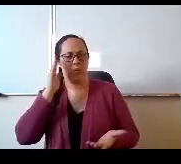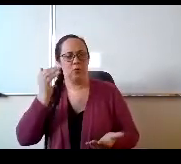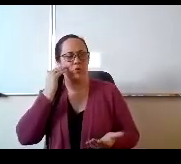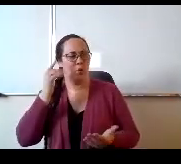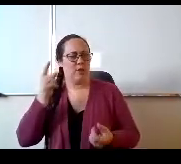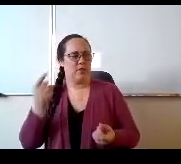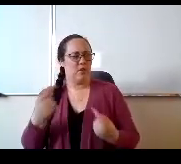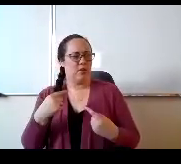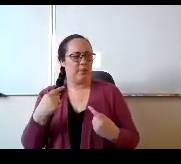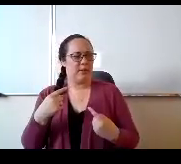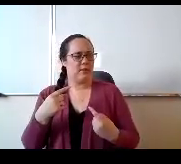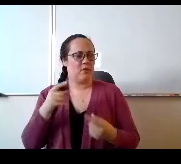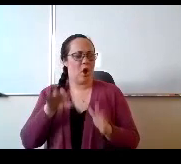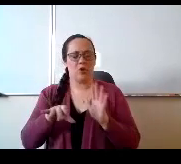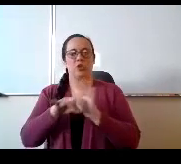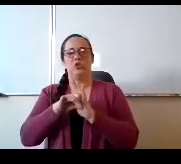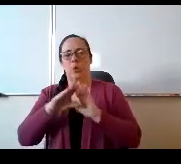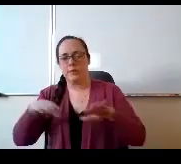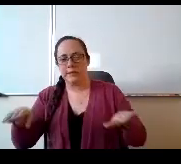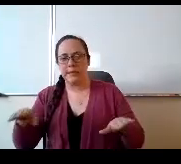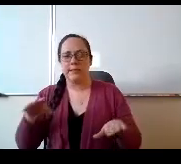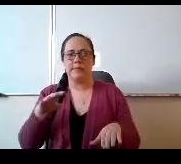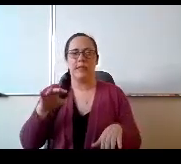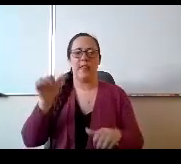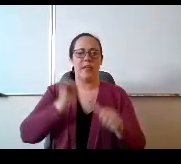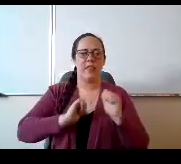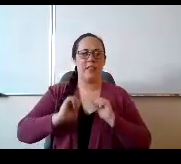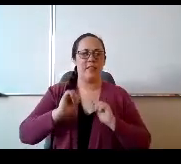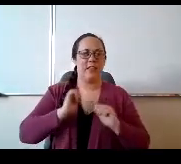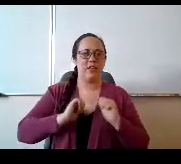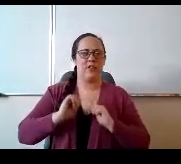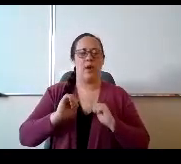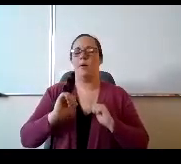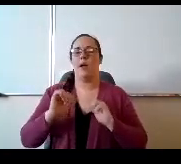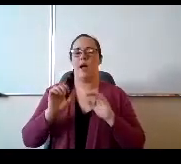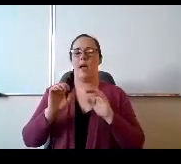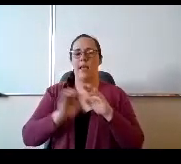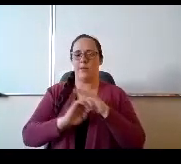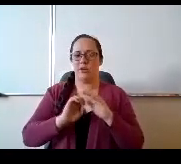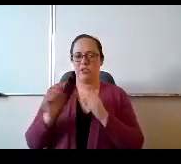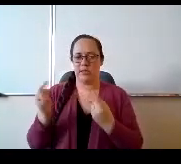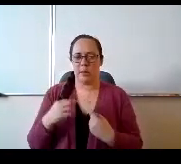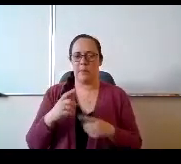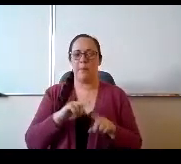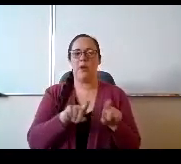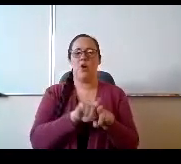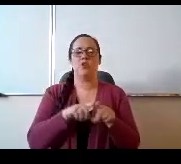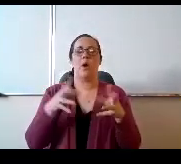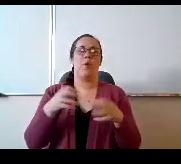Kids are feeder elementary's that come into that now of course. I did want to call it Boot camp.